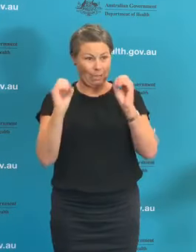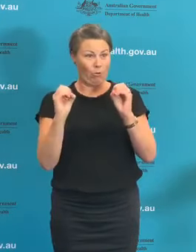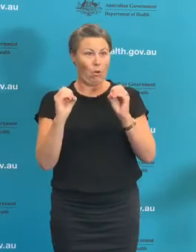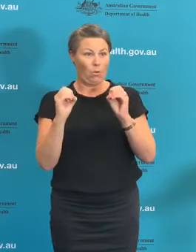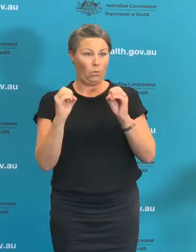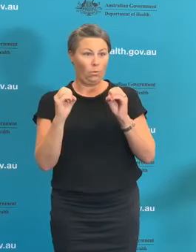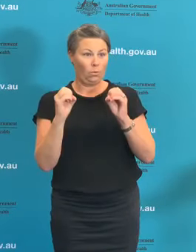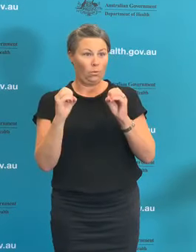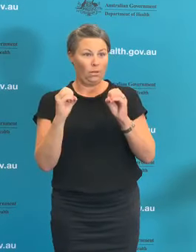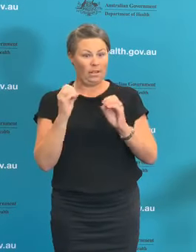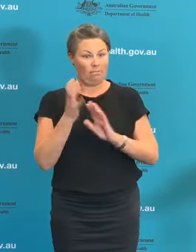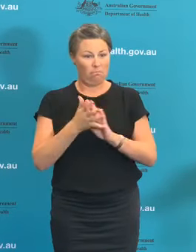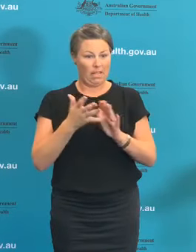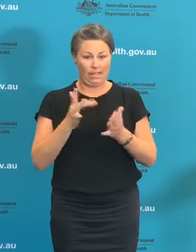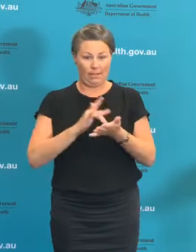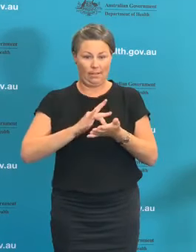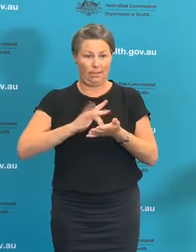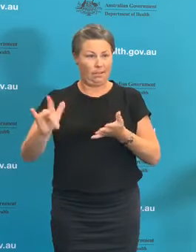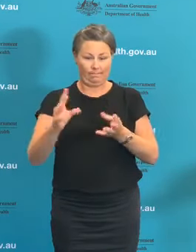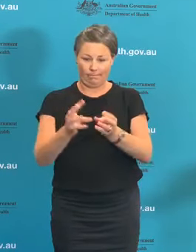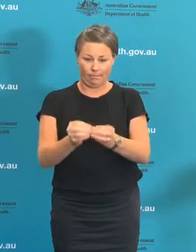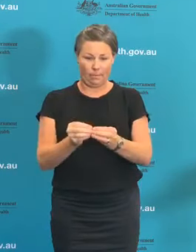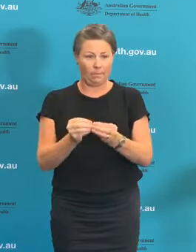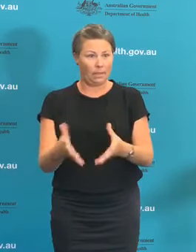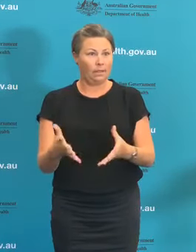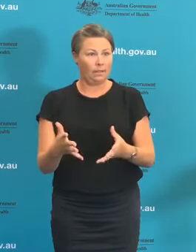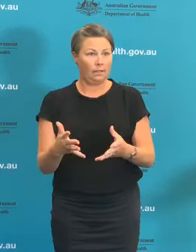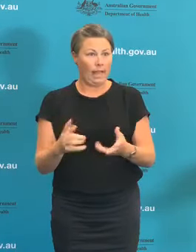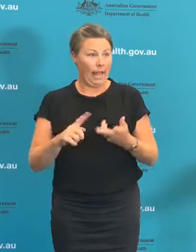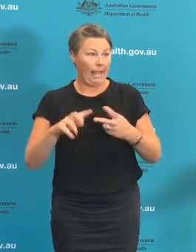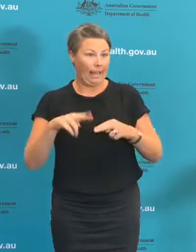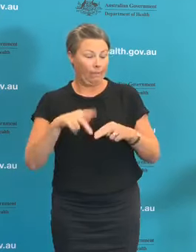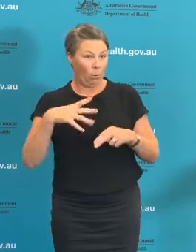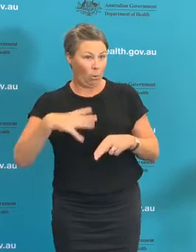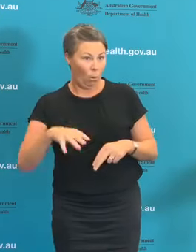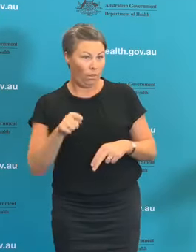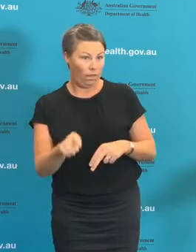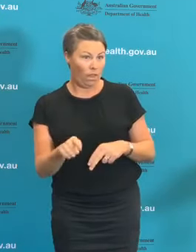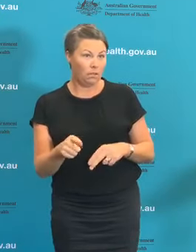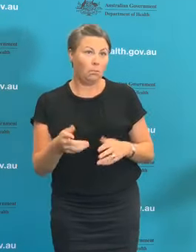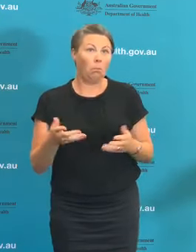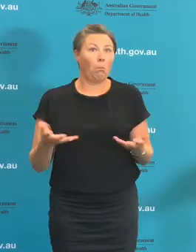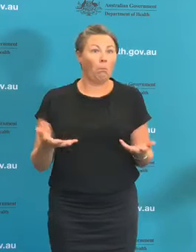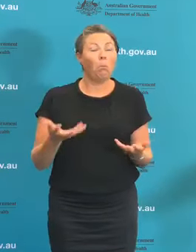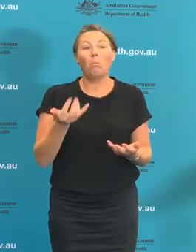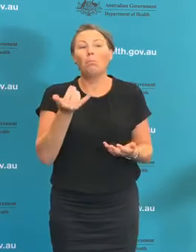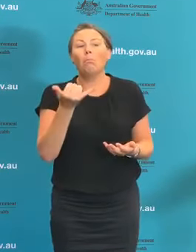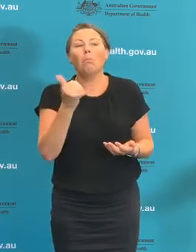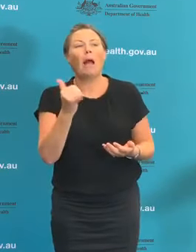eliminated coronavirus from a geographic area, could be an outcome of an excellent